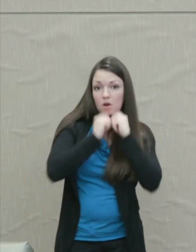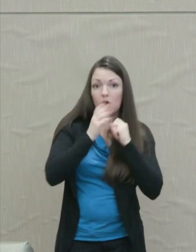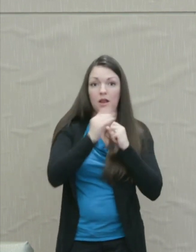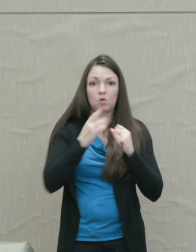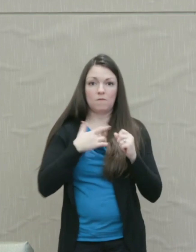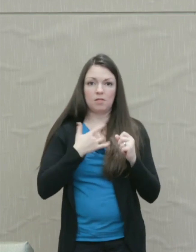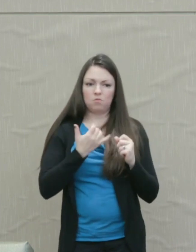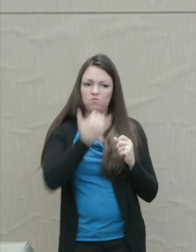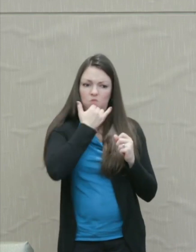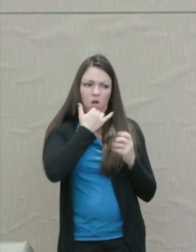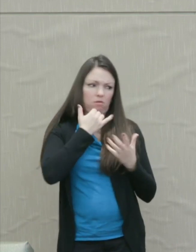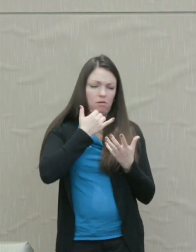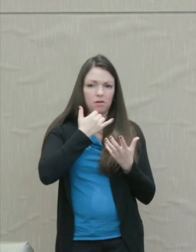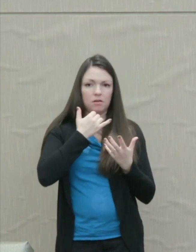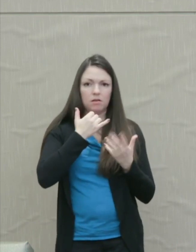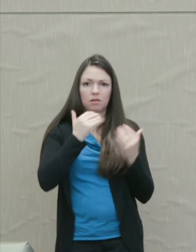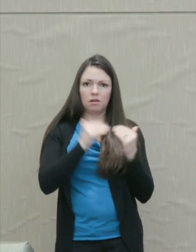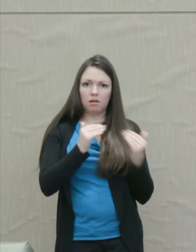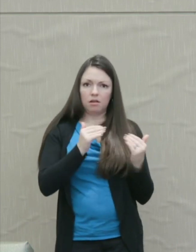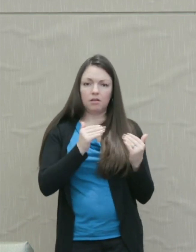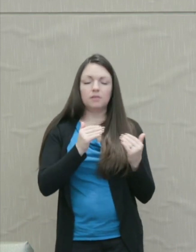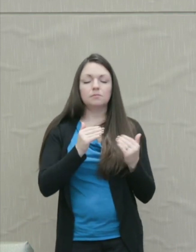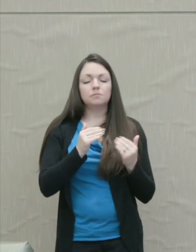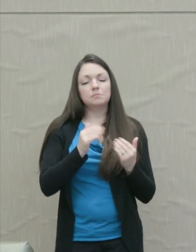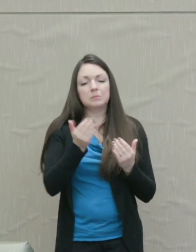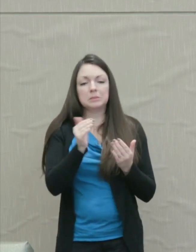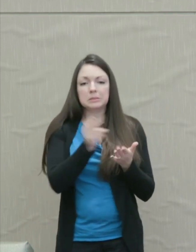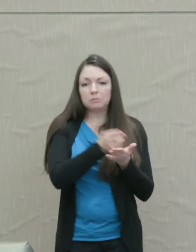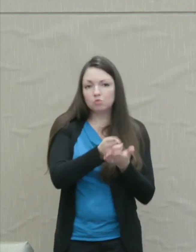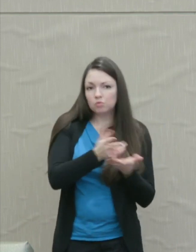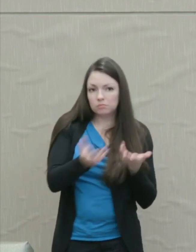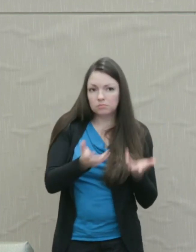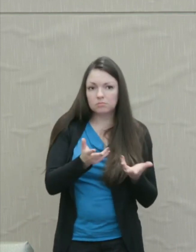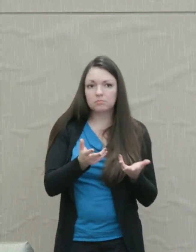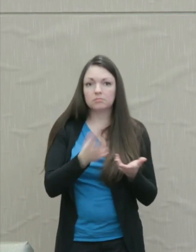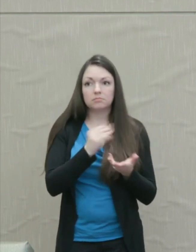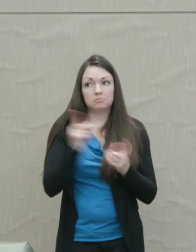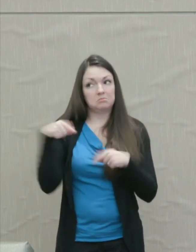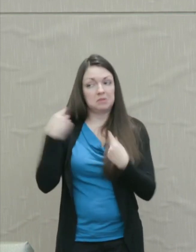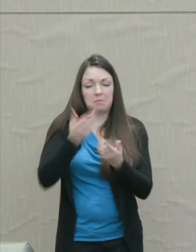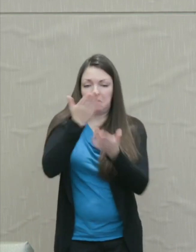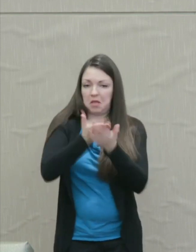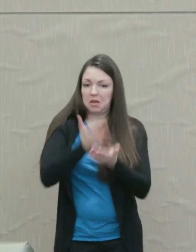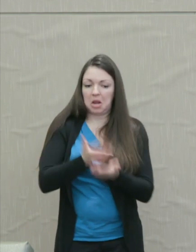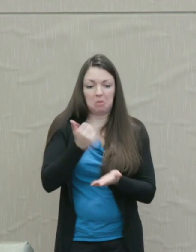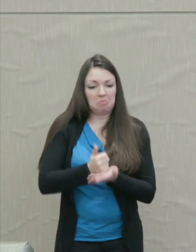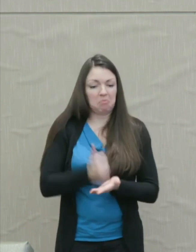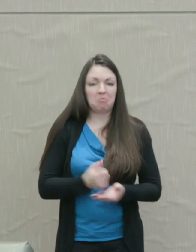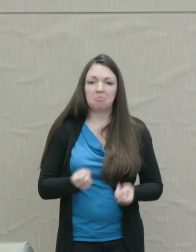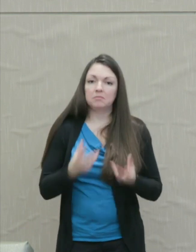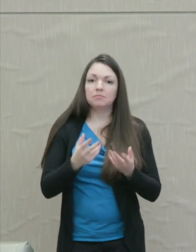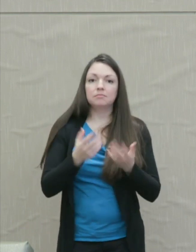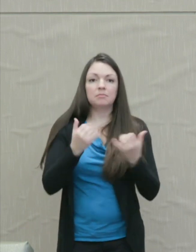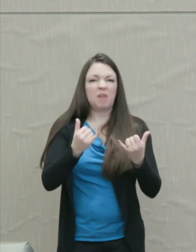Those two elements seem both true and pretty uncontroversial. And they've been validated by modern psychological studies.